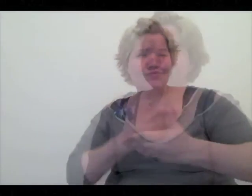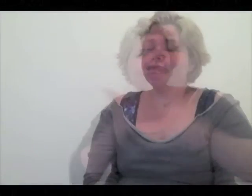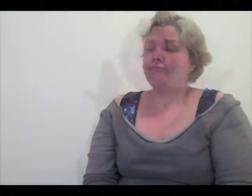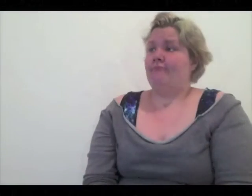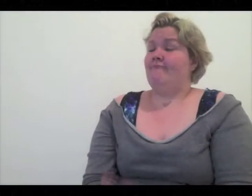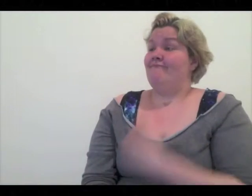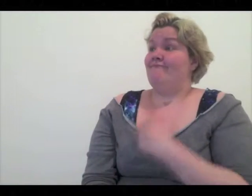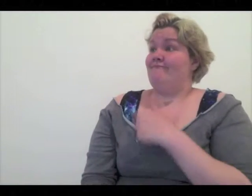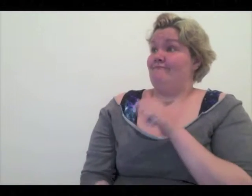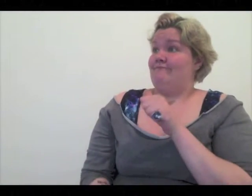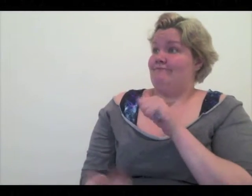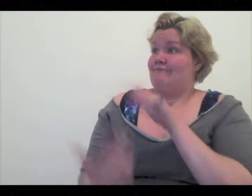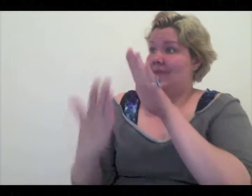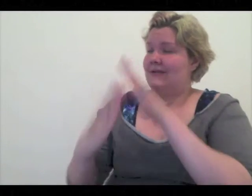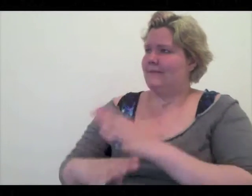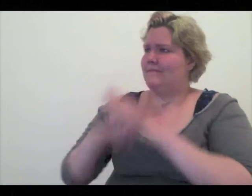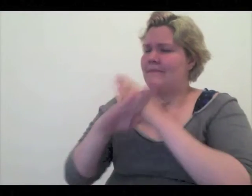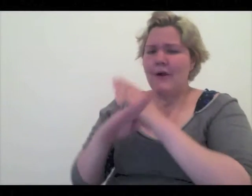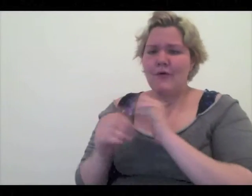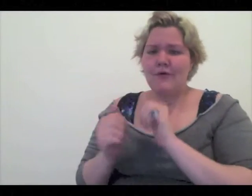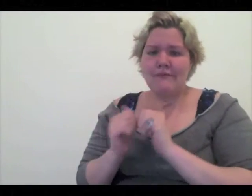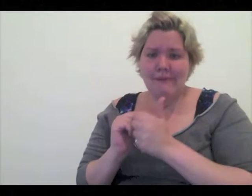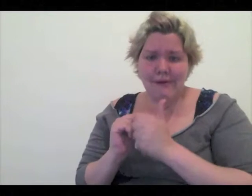The way I face barriers